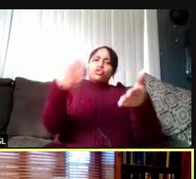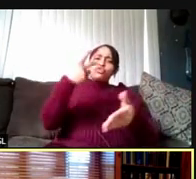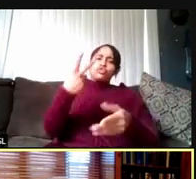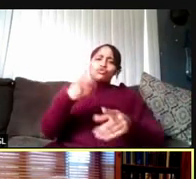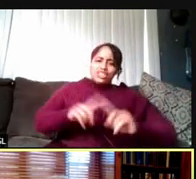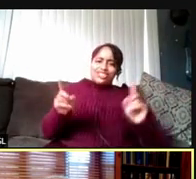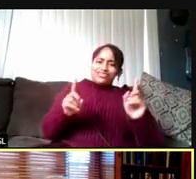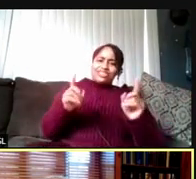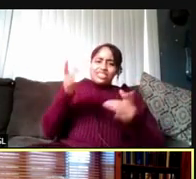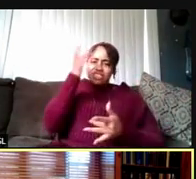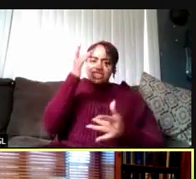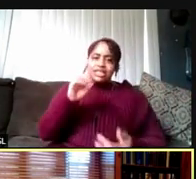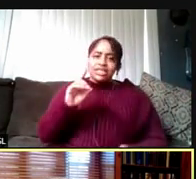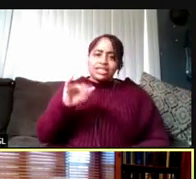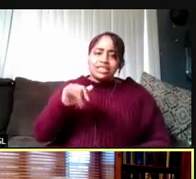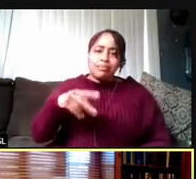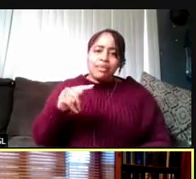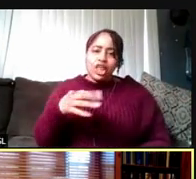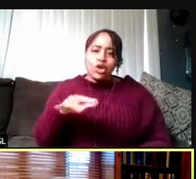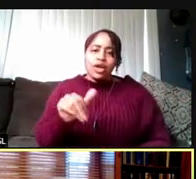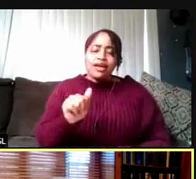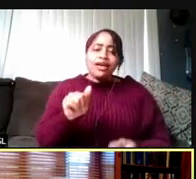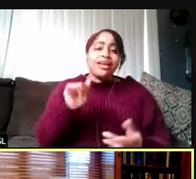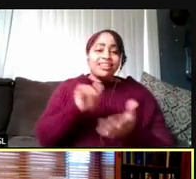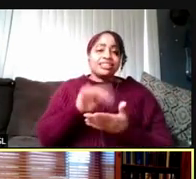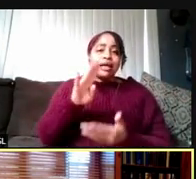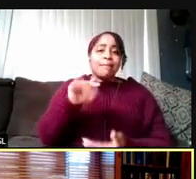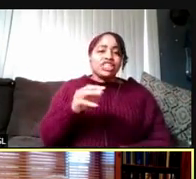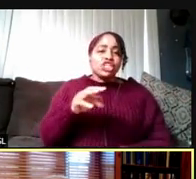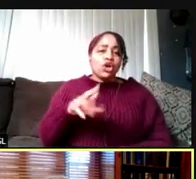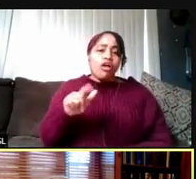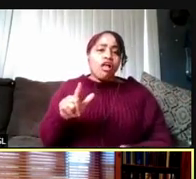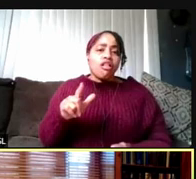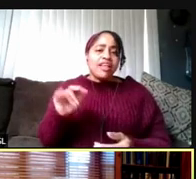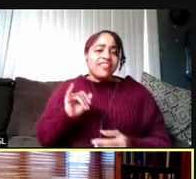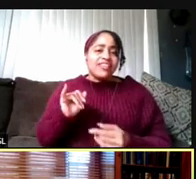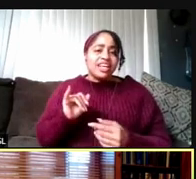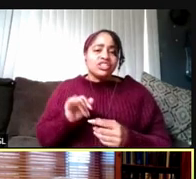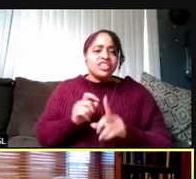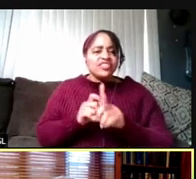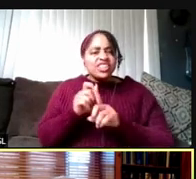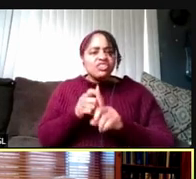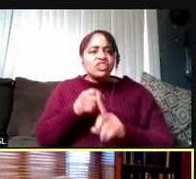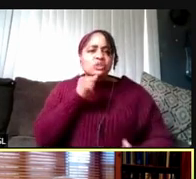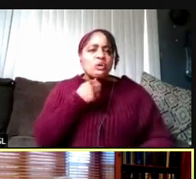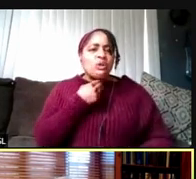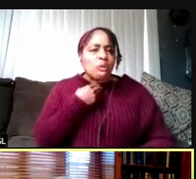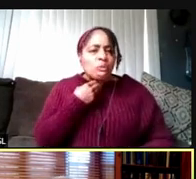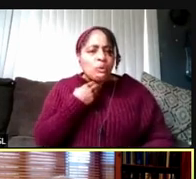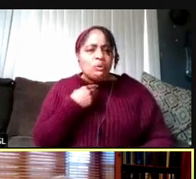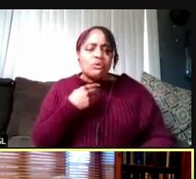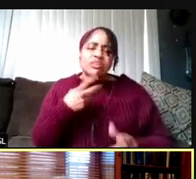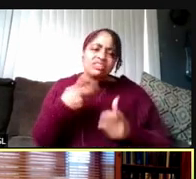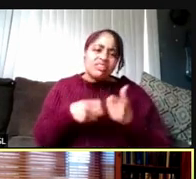Diptheria, it's a bacterial infection, fever and sore throat eventually difficulty breathing,